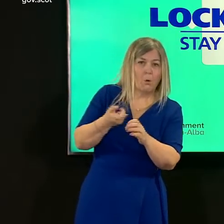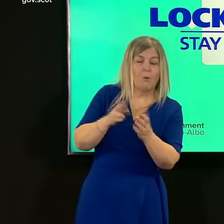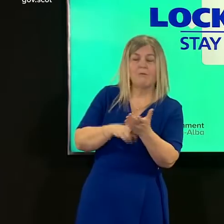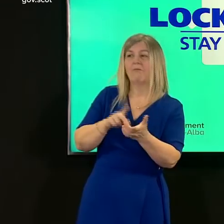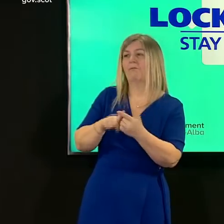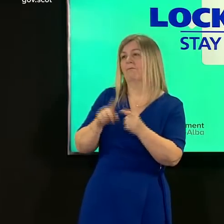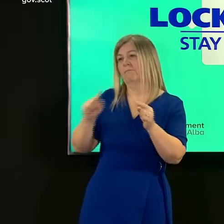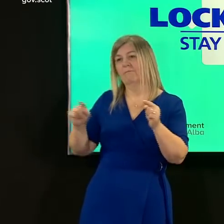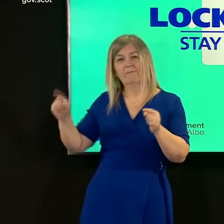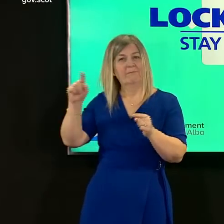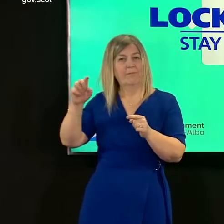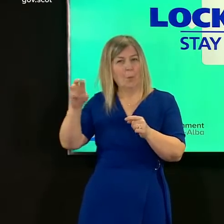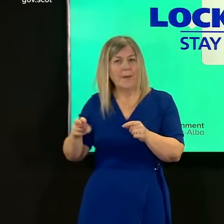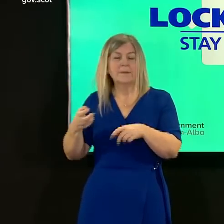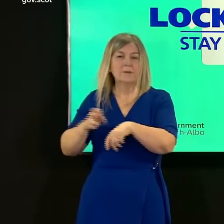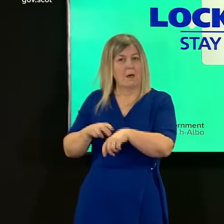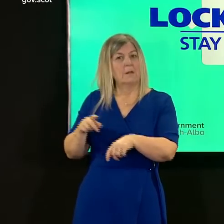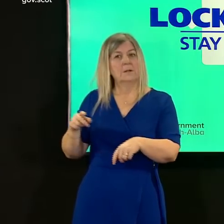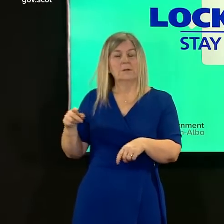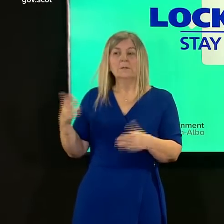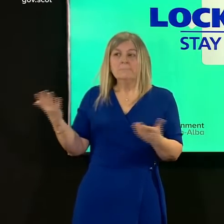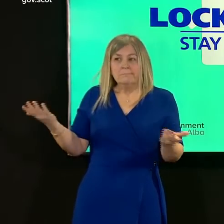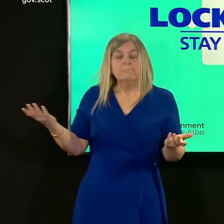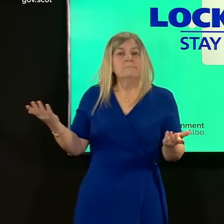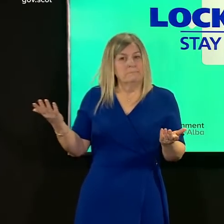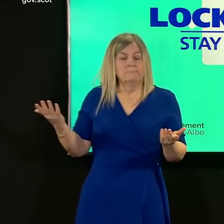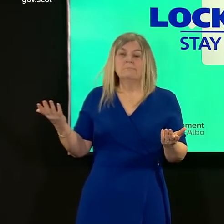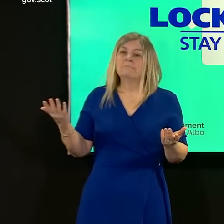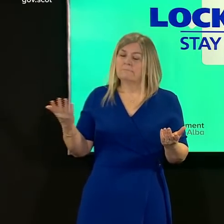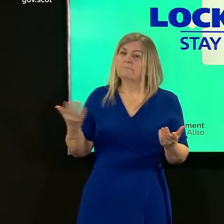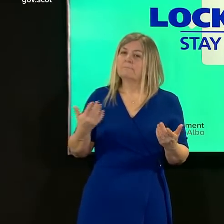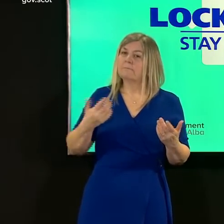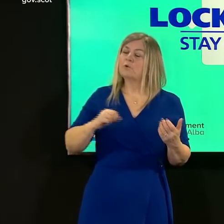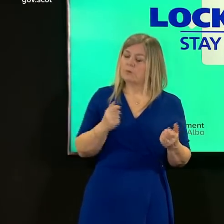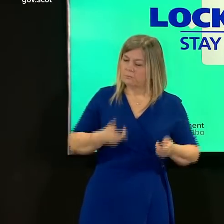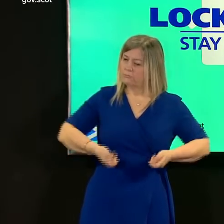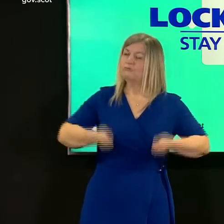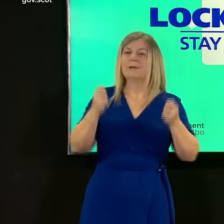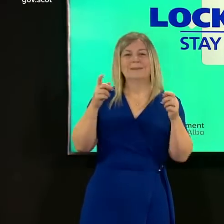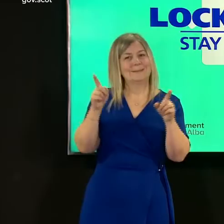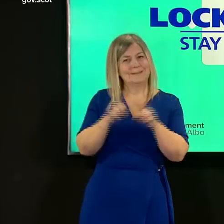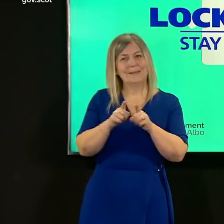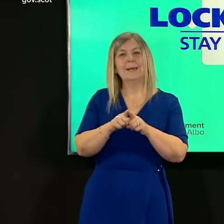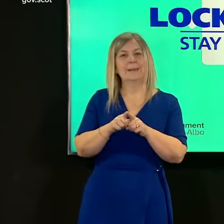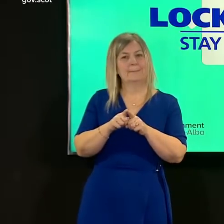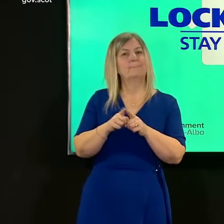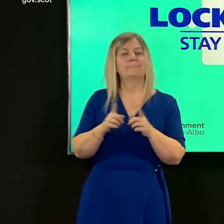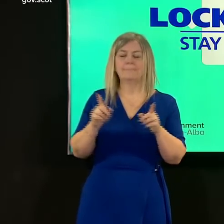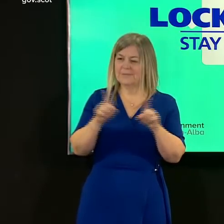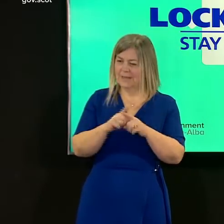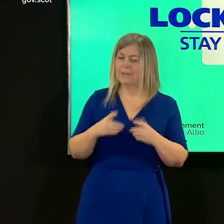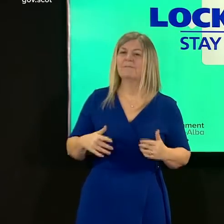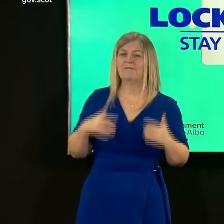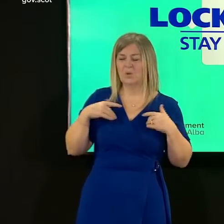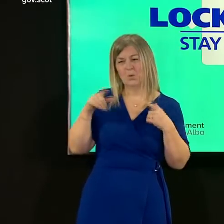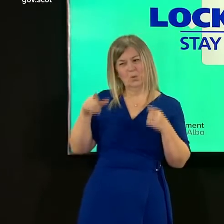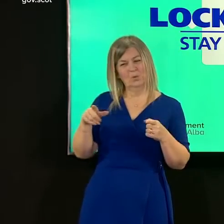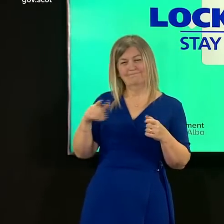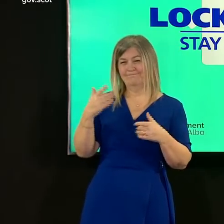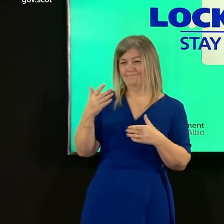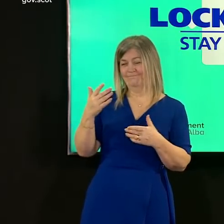of the uk we continue to press the point that our control of our international borders is a